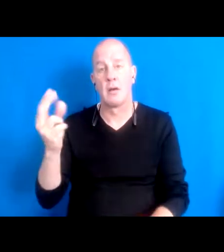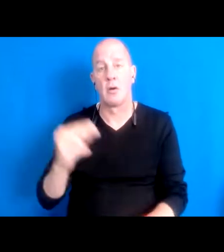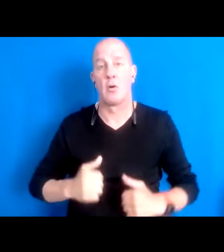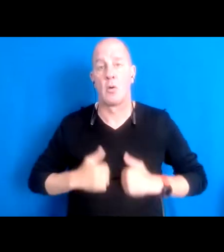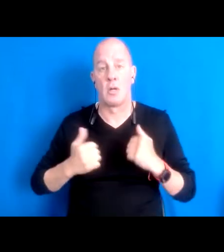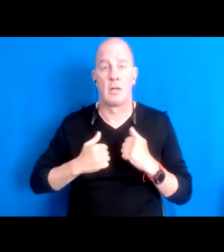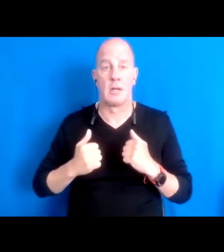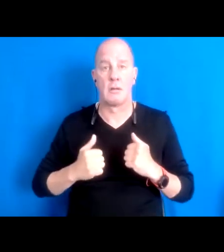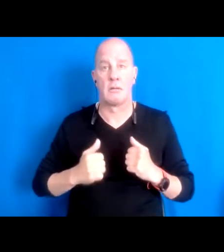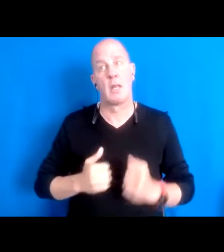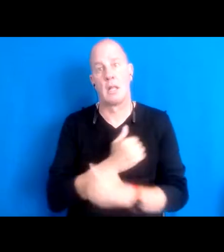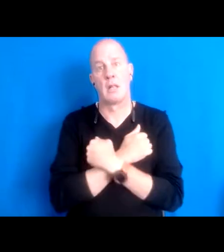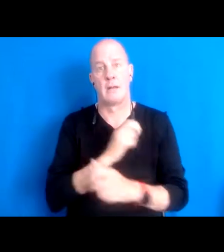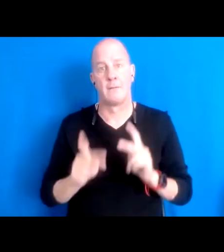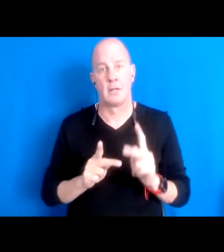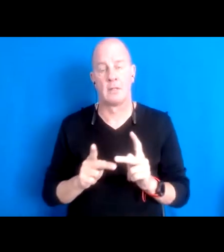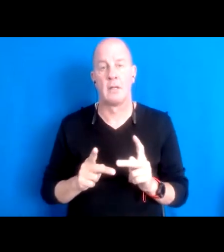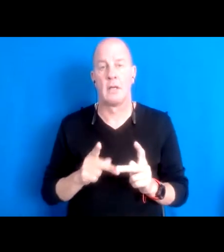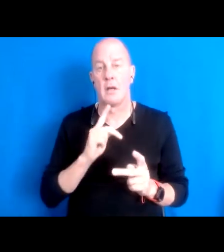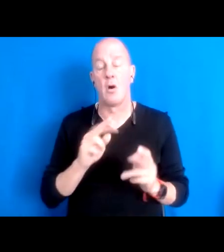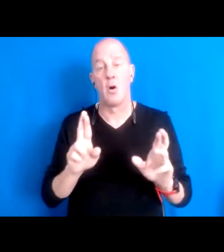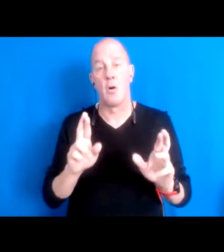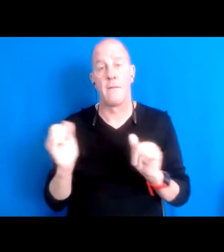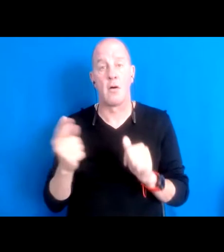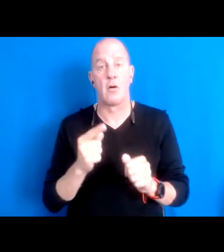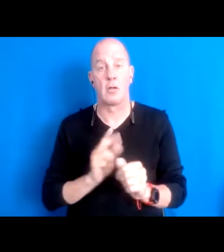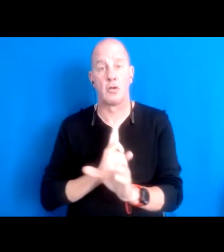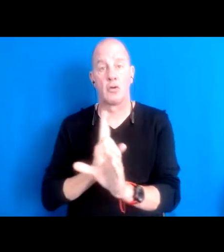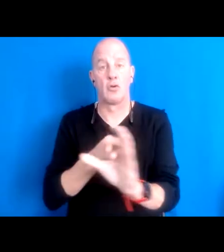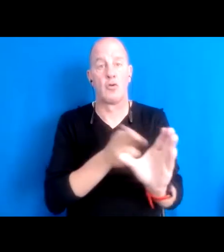15:45:44 And hopefully we can join all those circles so that gets bigger and bigger like